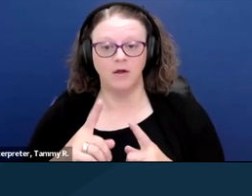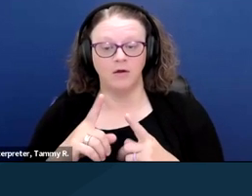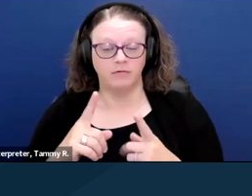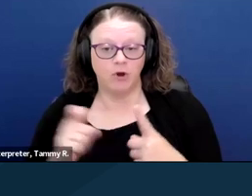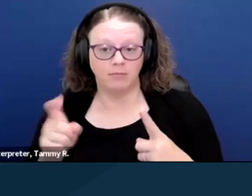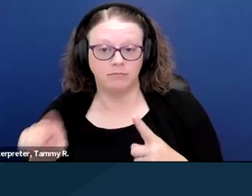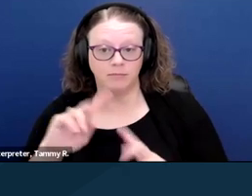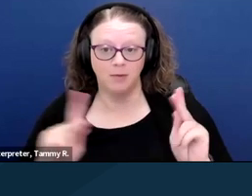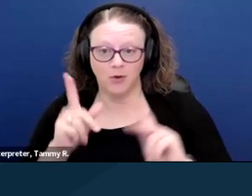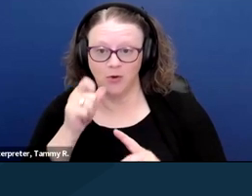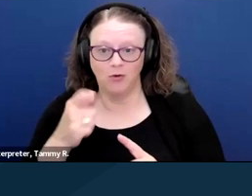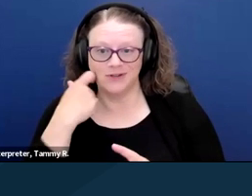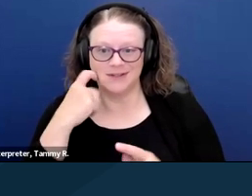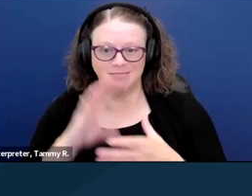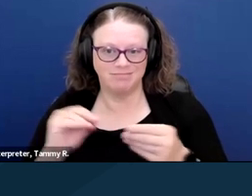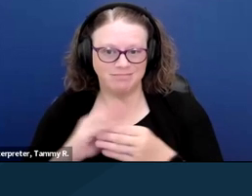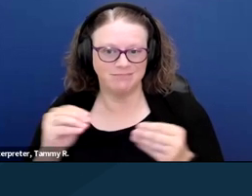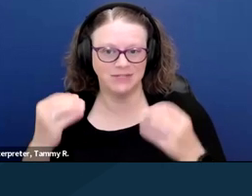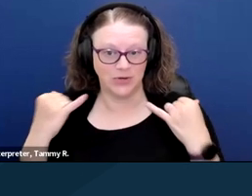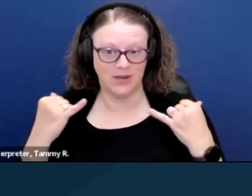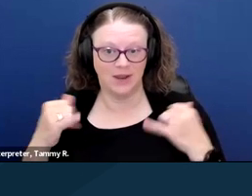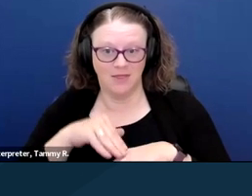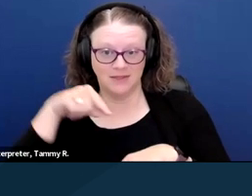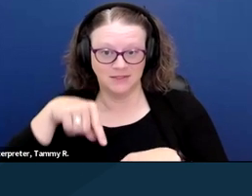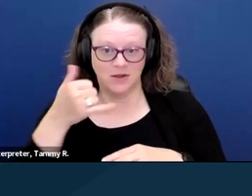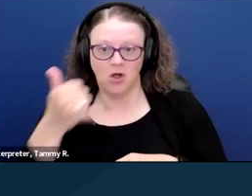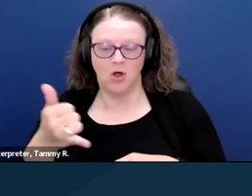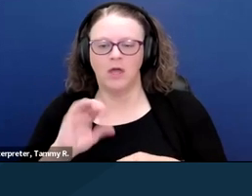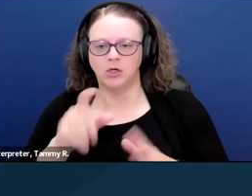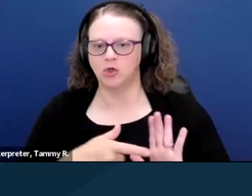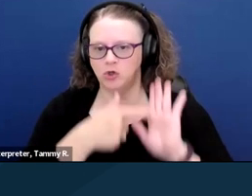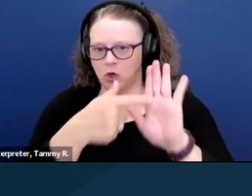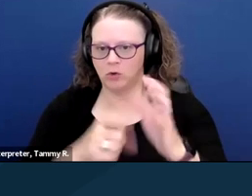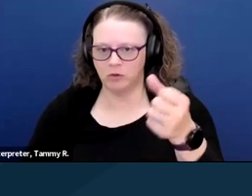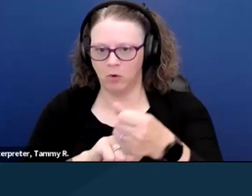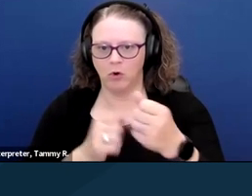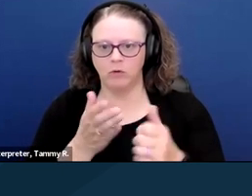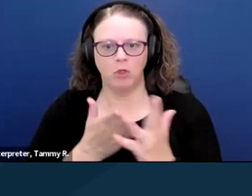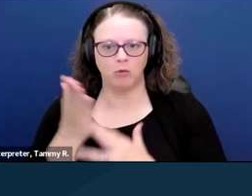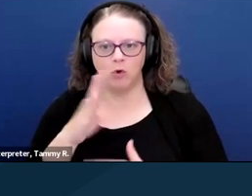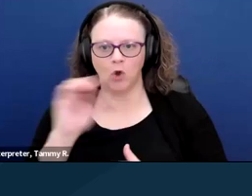And to just show the support through co-sponsorship that we can go to, especially our committee,